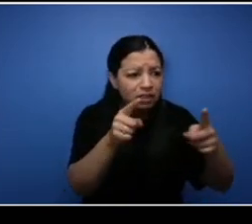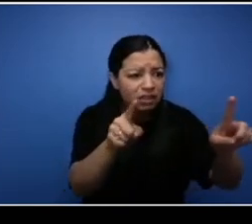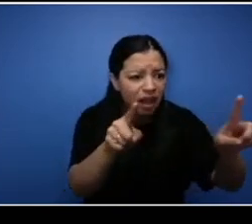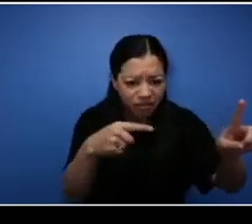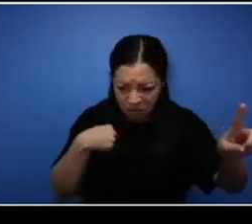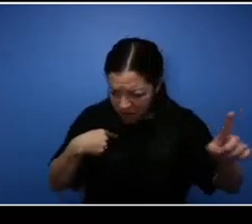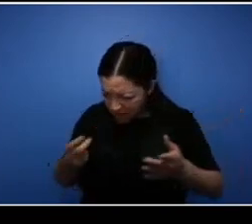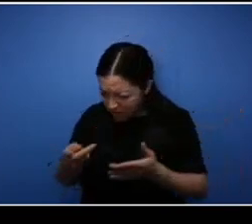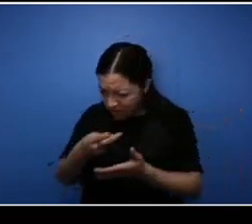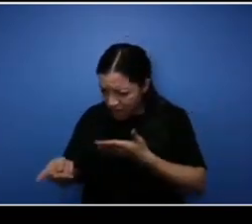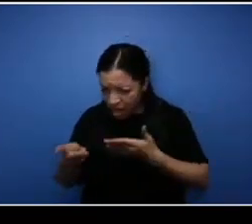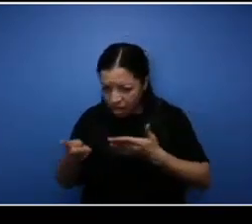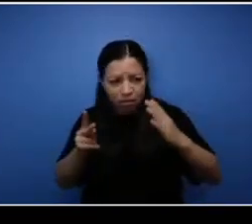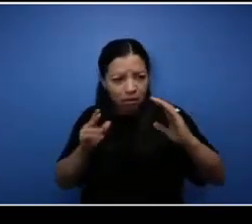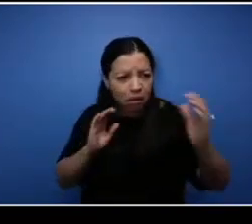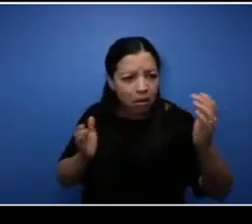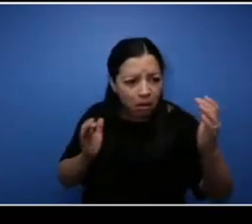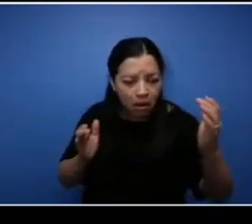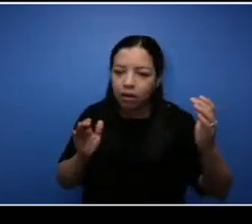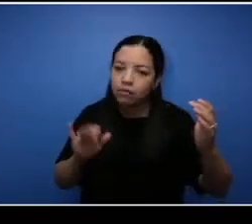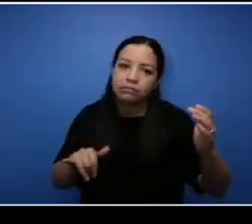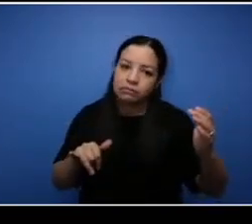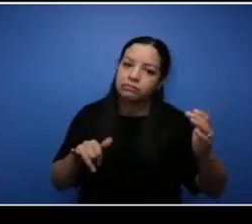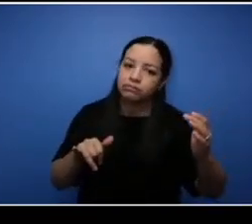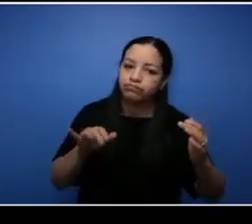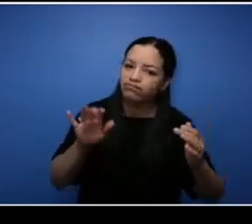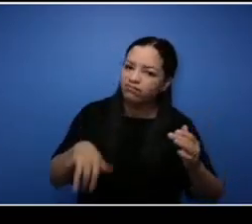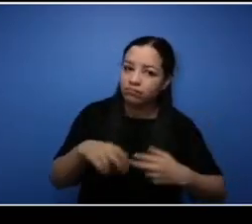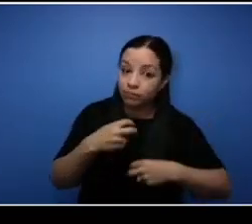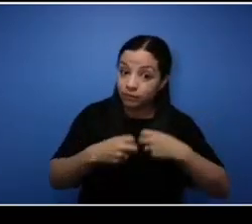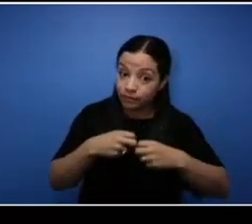you know I'm growing up in the social media area or era so we're seeing a lot of different